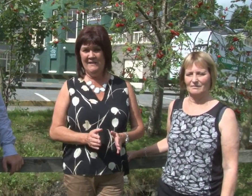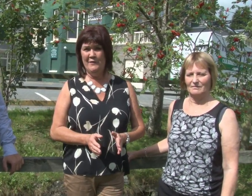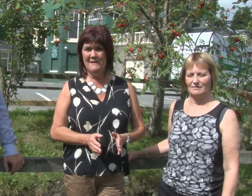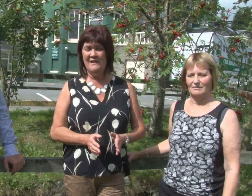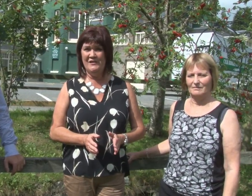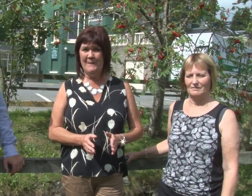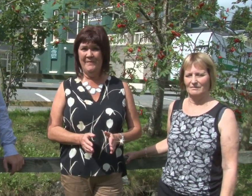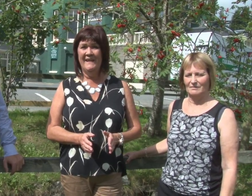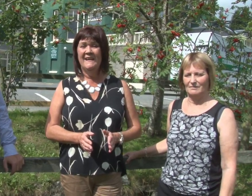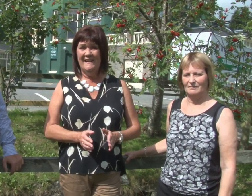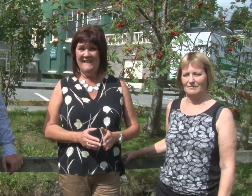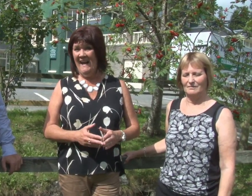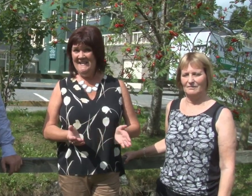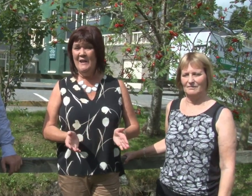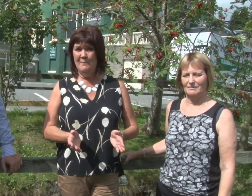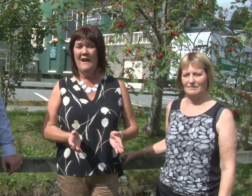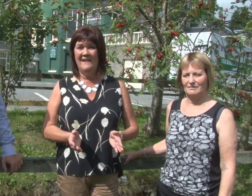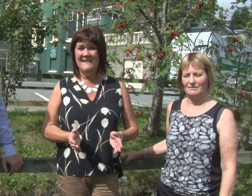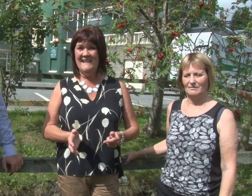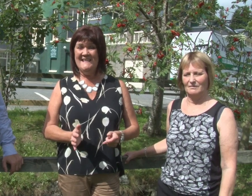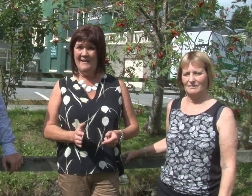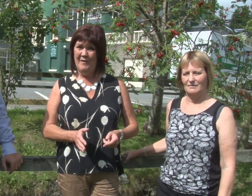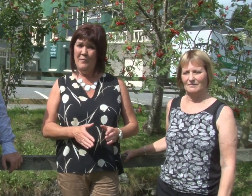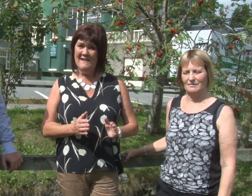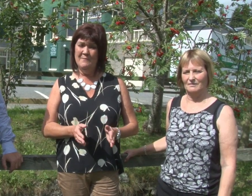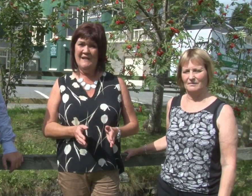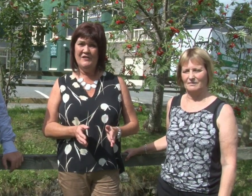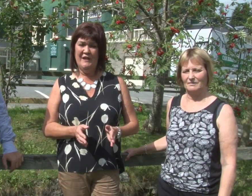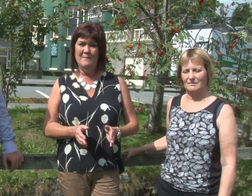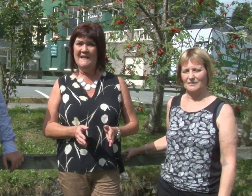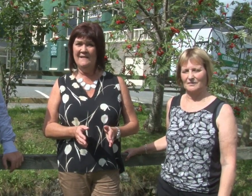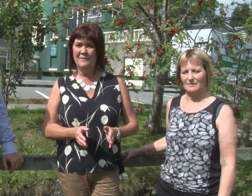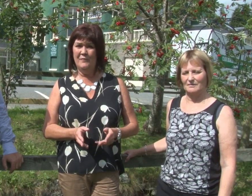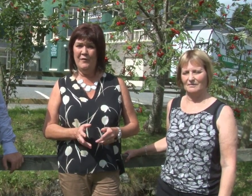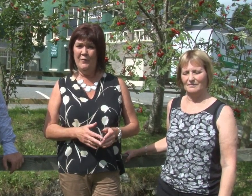interpretation as the name implies is that when somebody actually comes in for